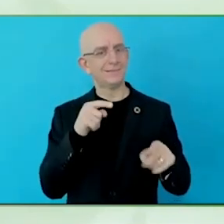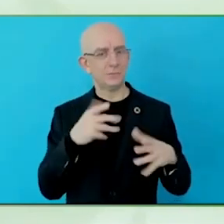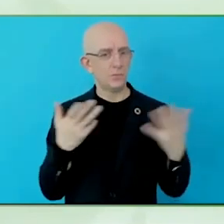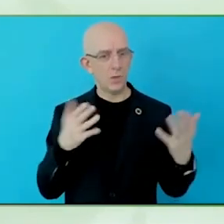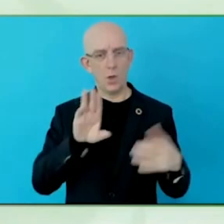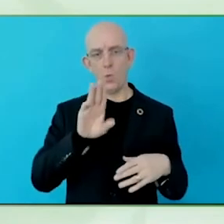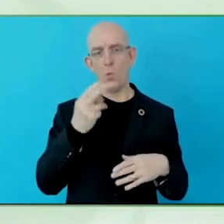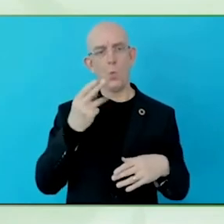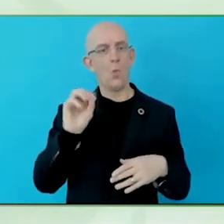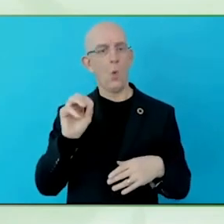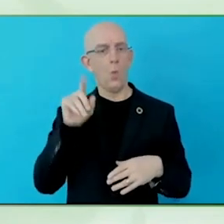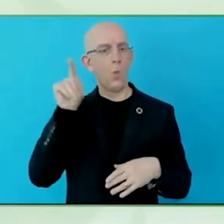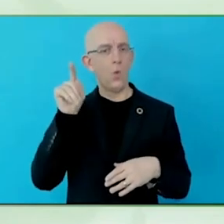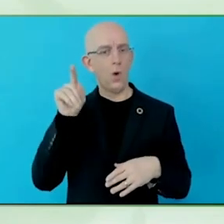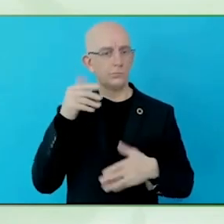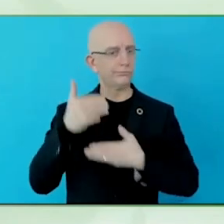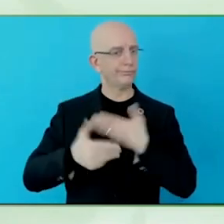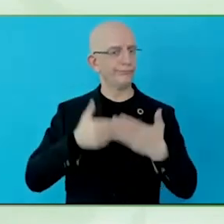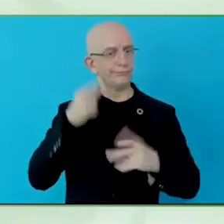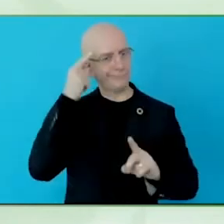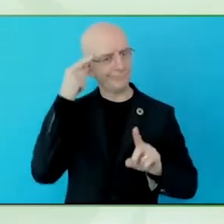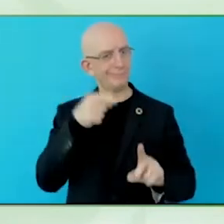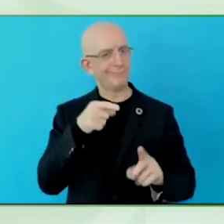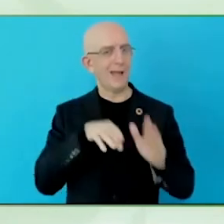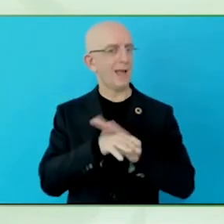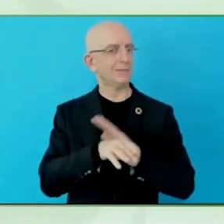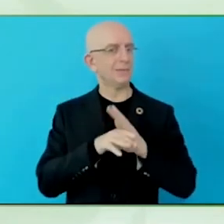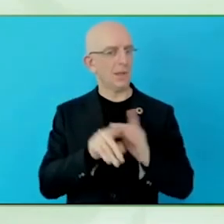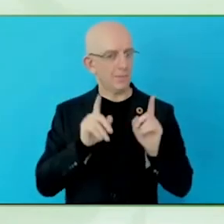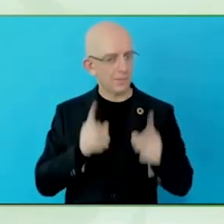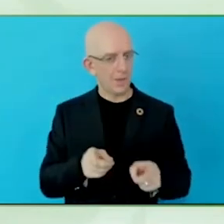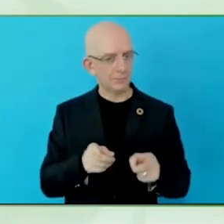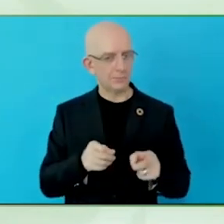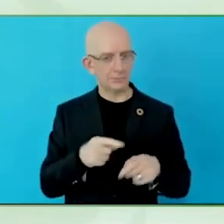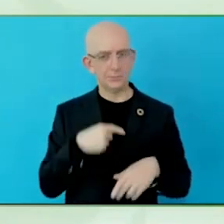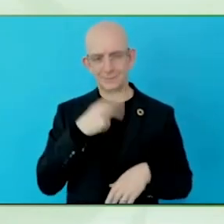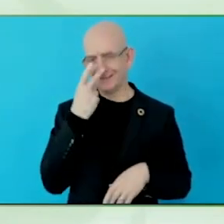supported by the right of policy, the right of product, and related